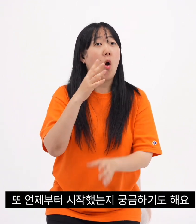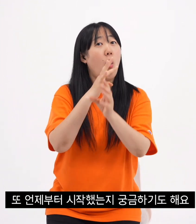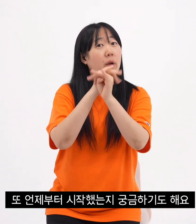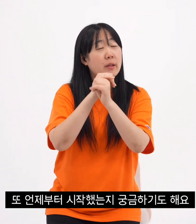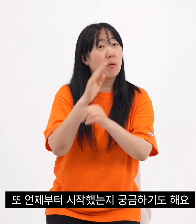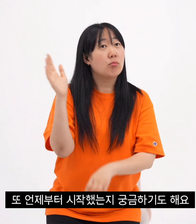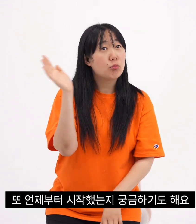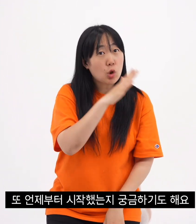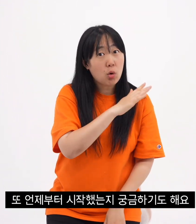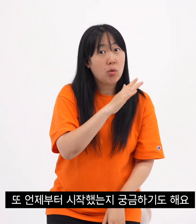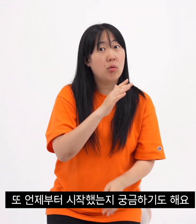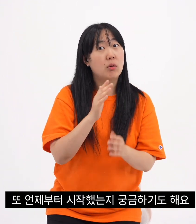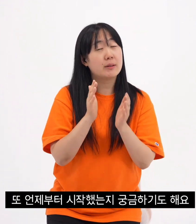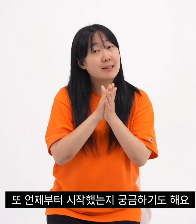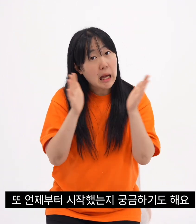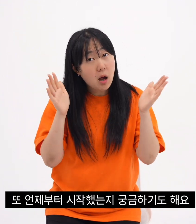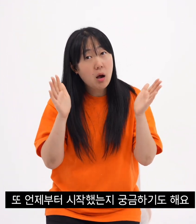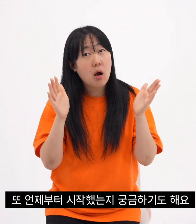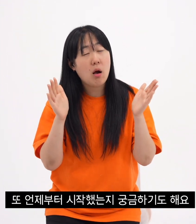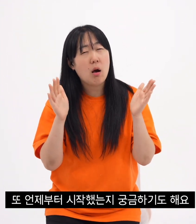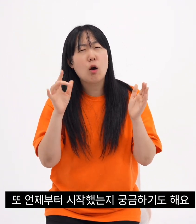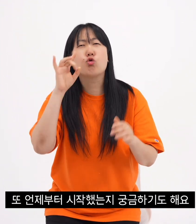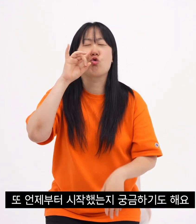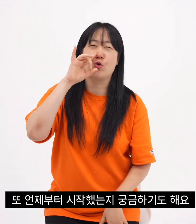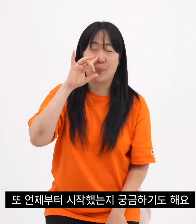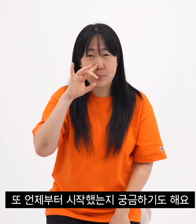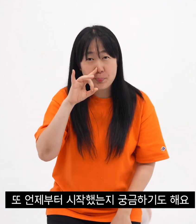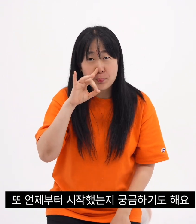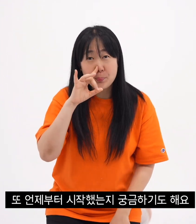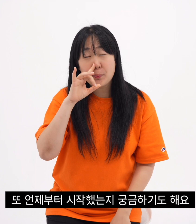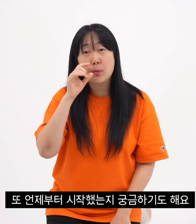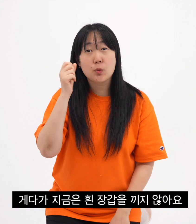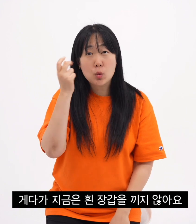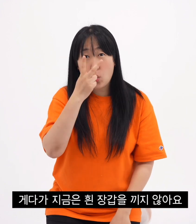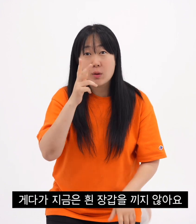Also, I wonder when did it start.